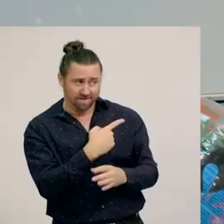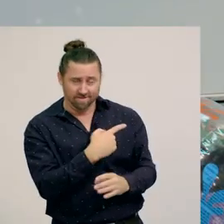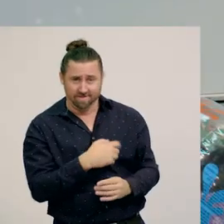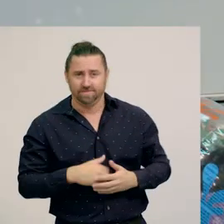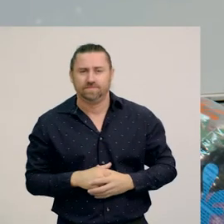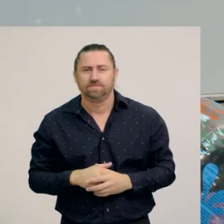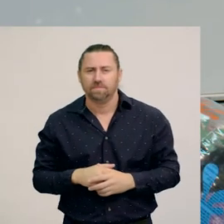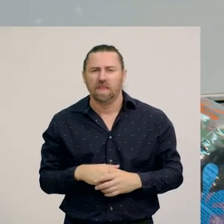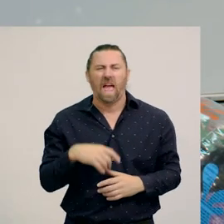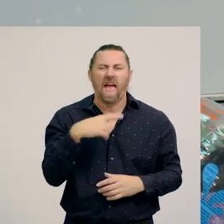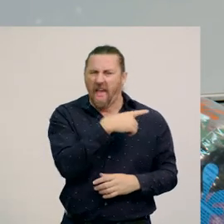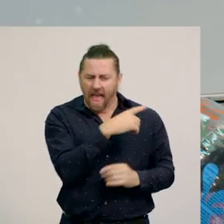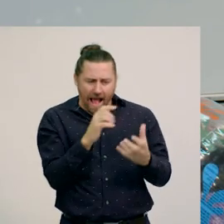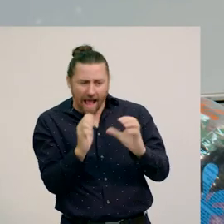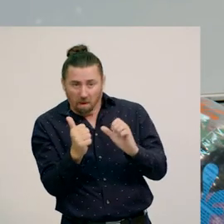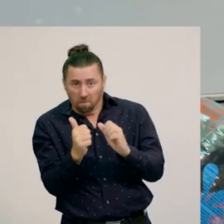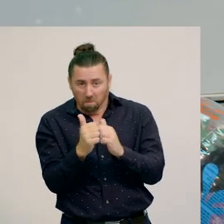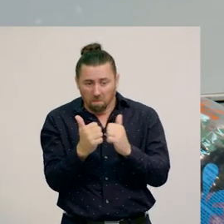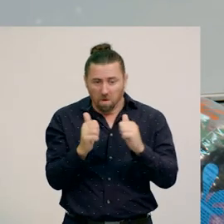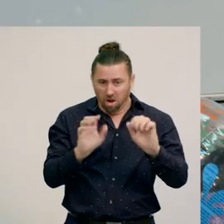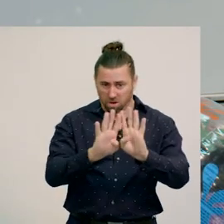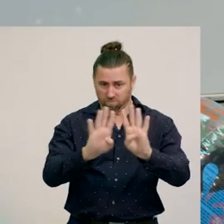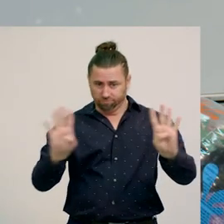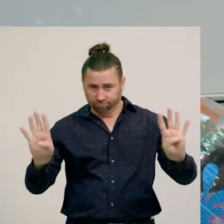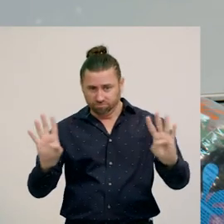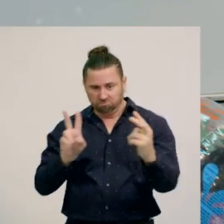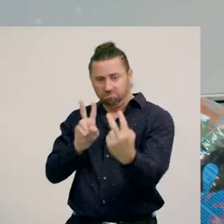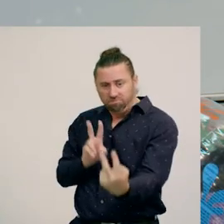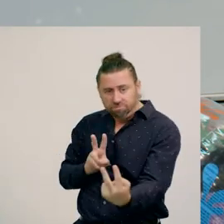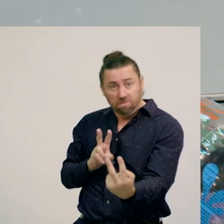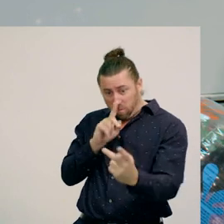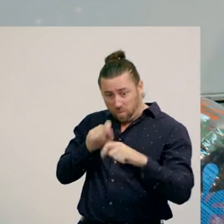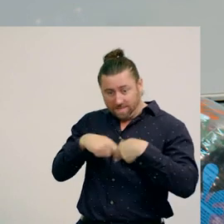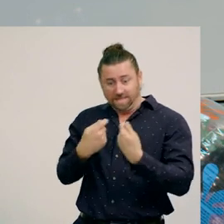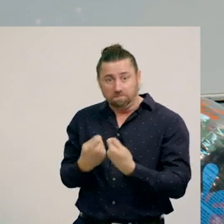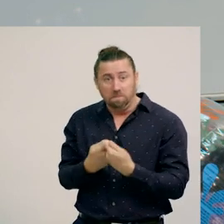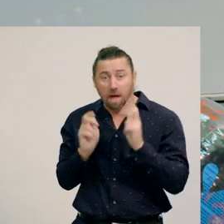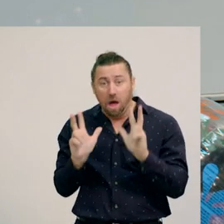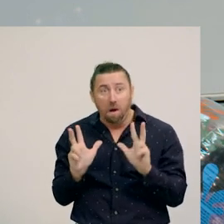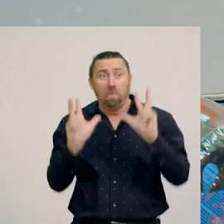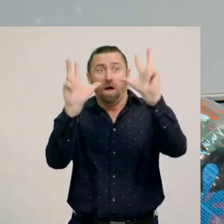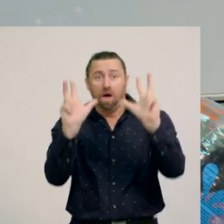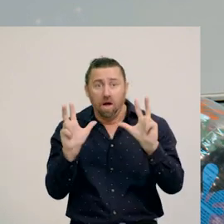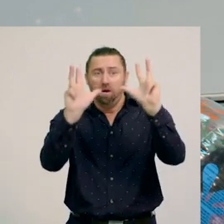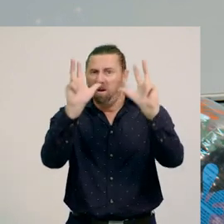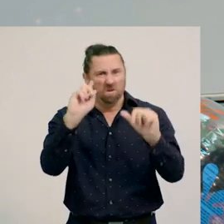They use this for a game a bit like volleyball, with a net and teams each side. But instead of hitting it up with their hands, they use their feet.